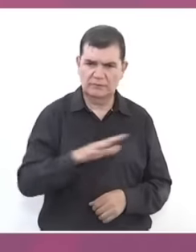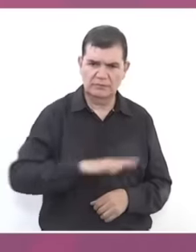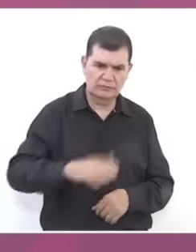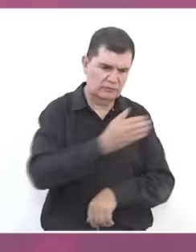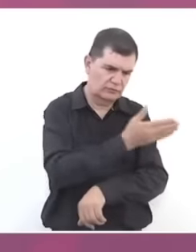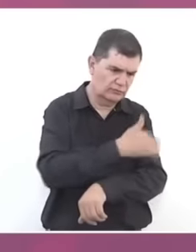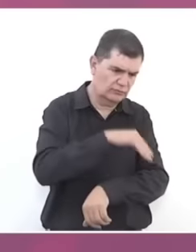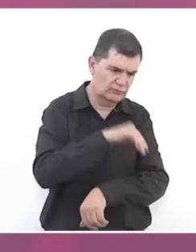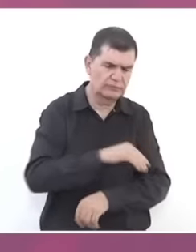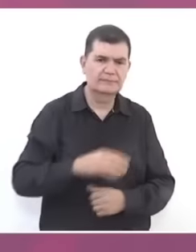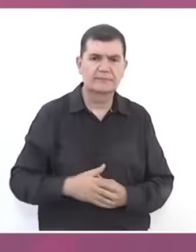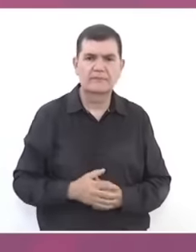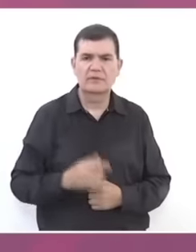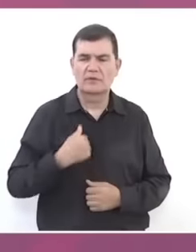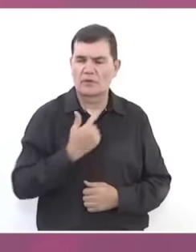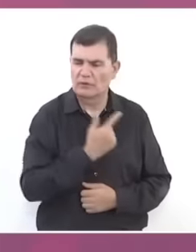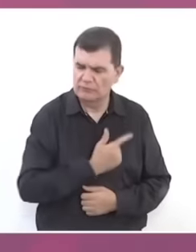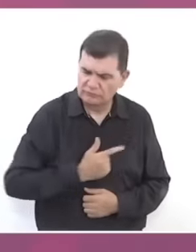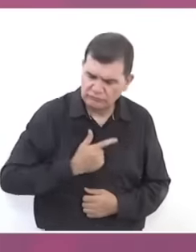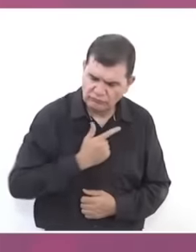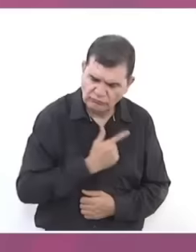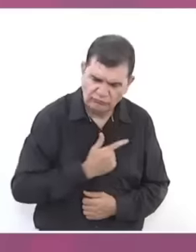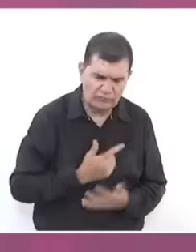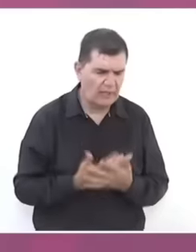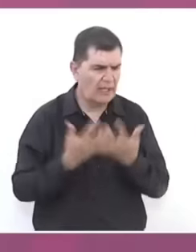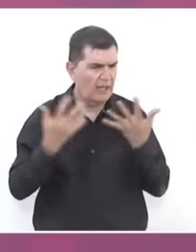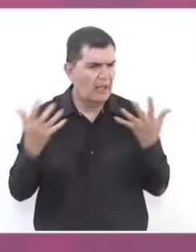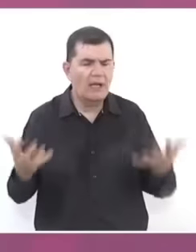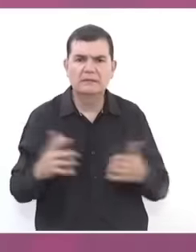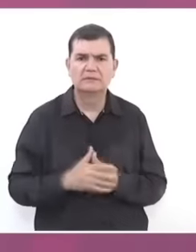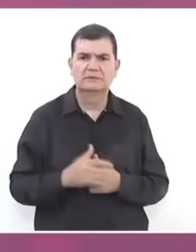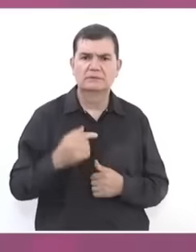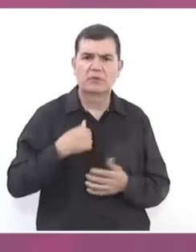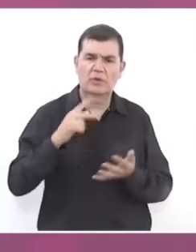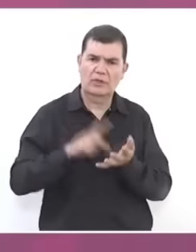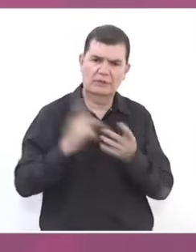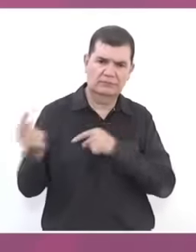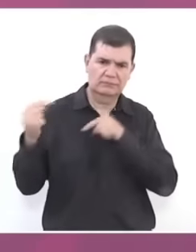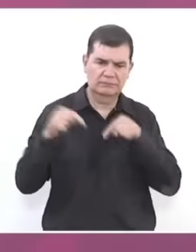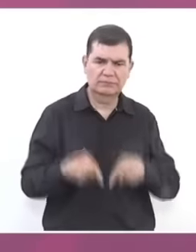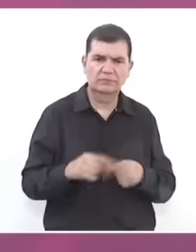Chica, I am very happy to be with you again,